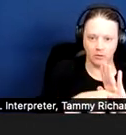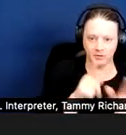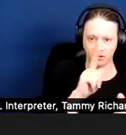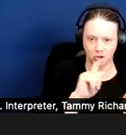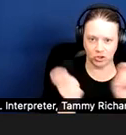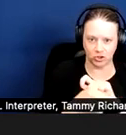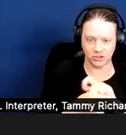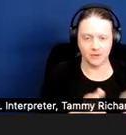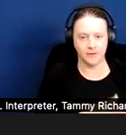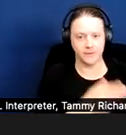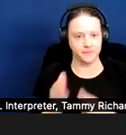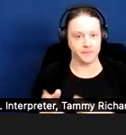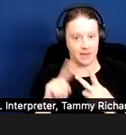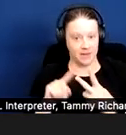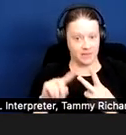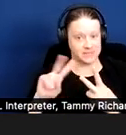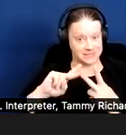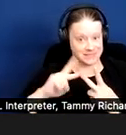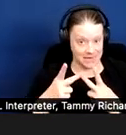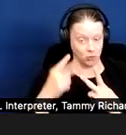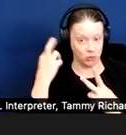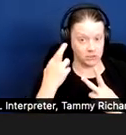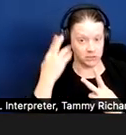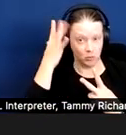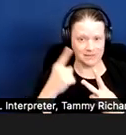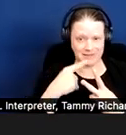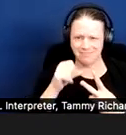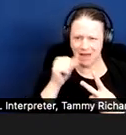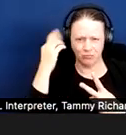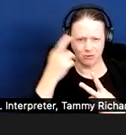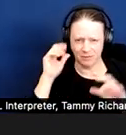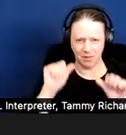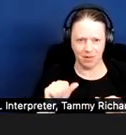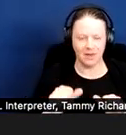The second weight that a landlord could dispute reasonableness is that the request would constitute